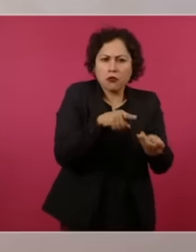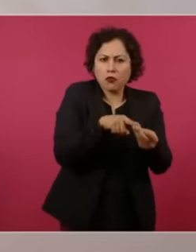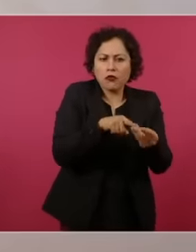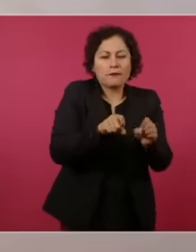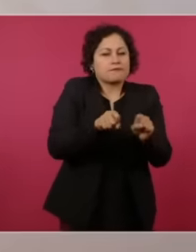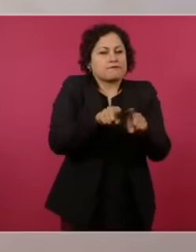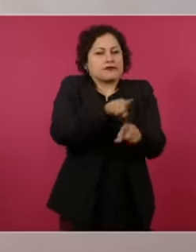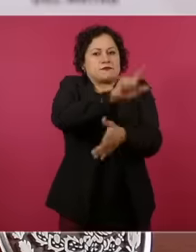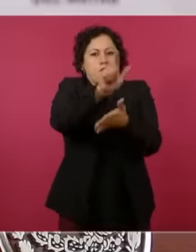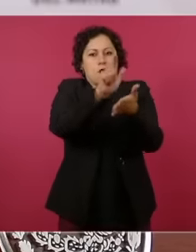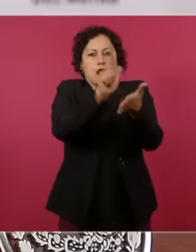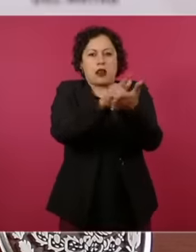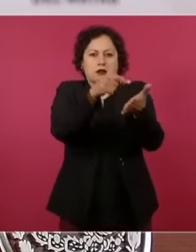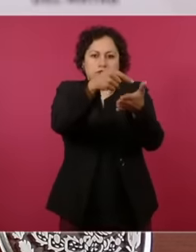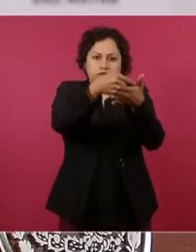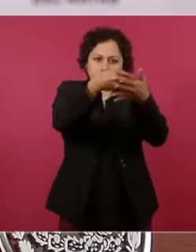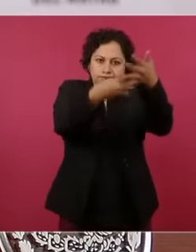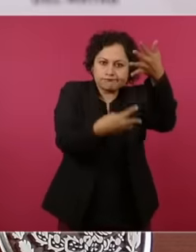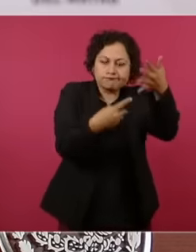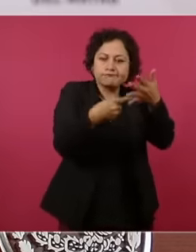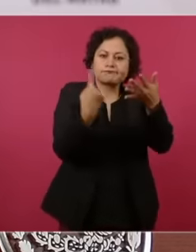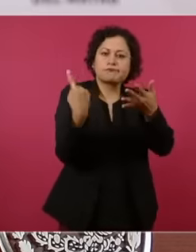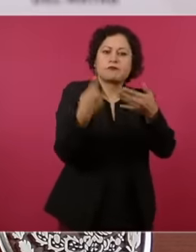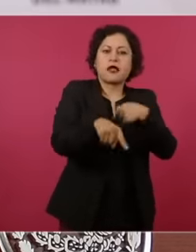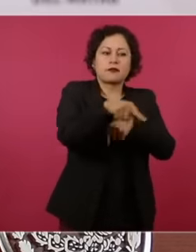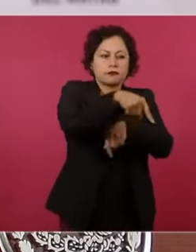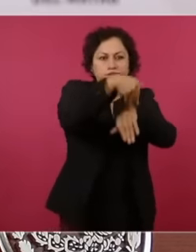the